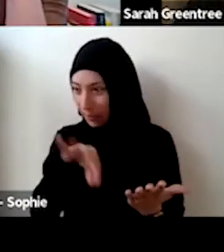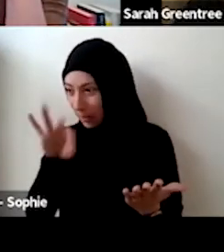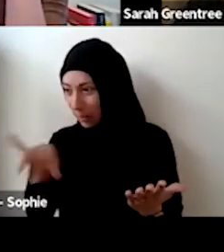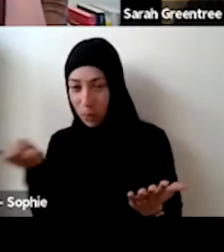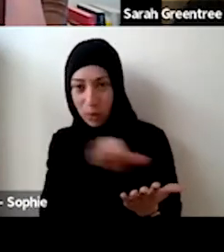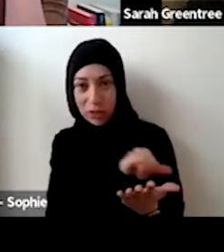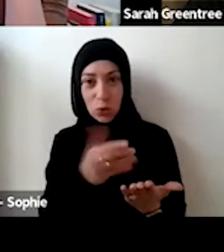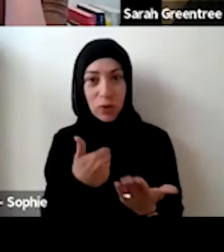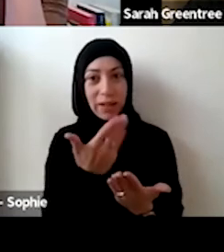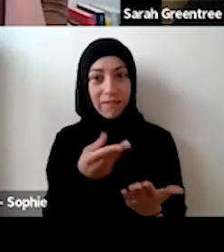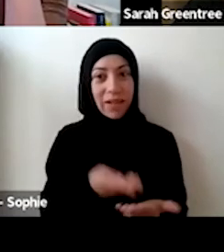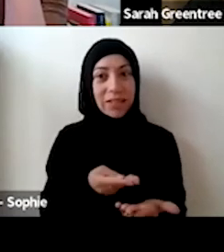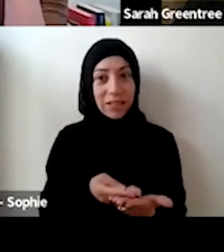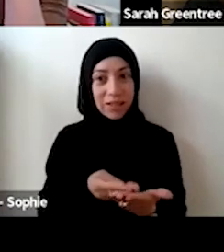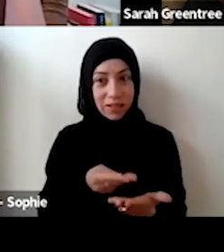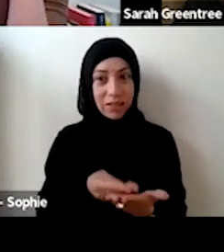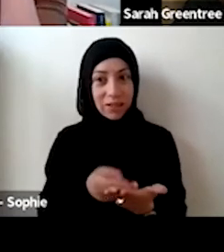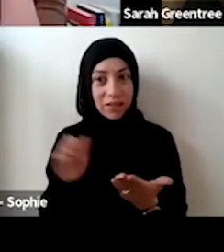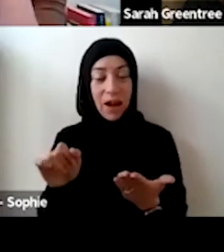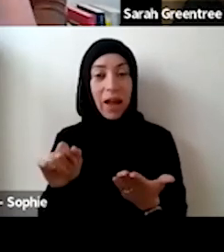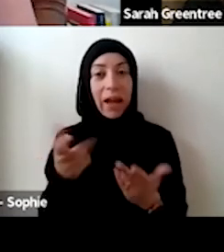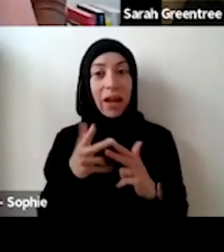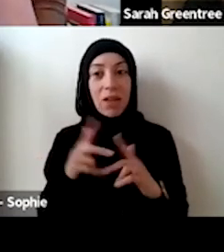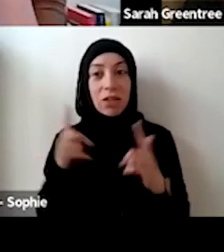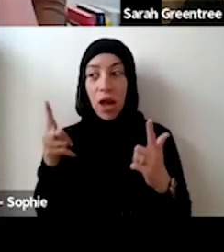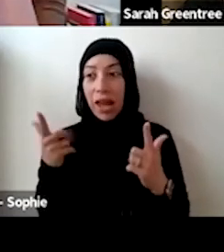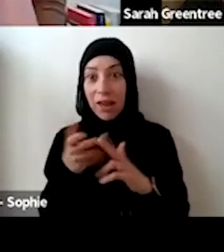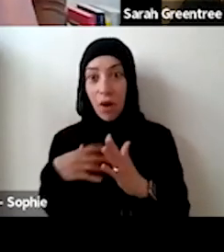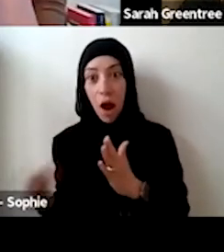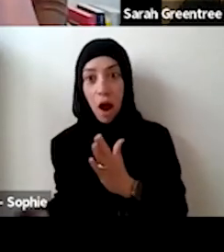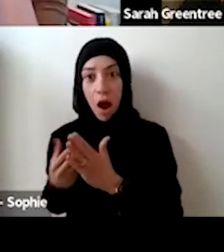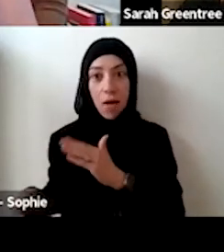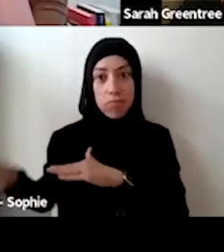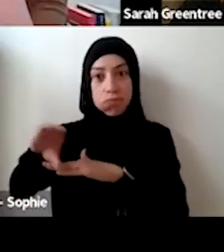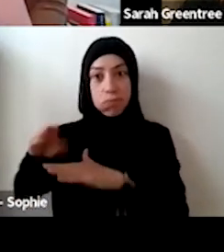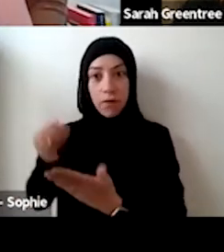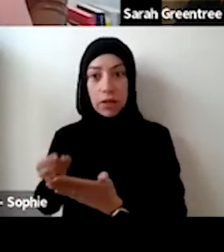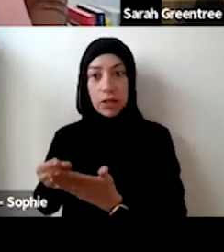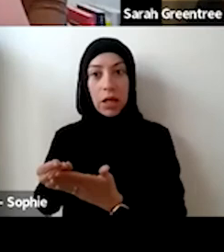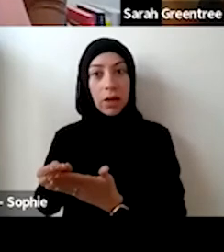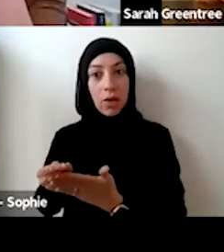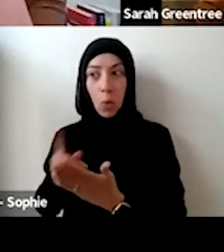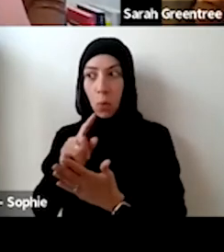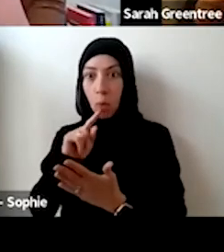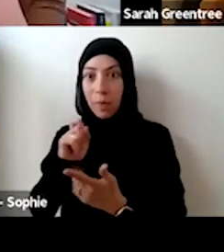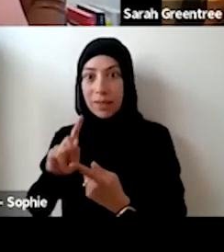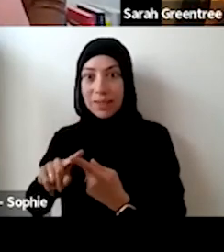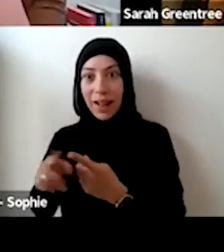difficult decisions to make. And I would hate to add, even if there is an increase in funding that there will always be difficult decisions to make. Because, as we know, I'd hasten to add, you know, even if there was an increase in funding, they would still and always be difficult decisions to make, because, as we all know, there's a lot of